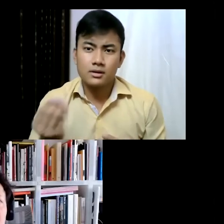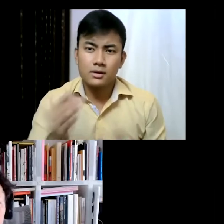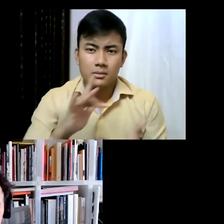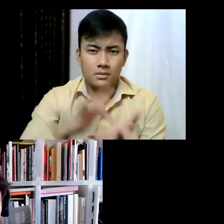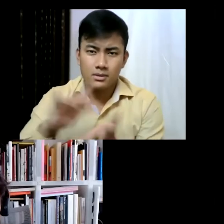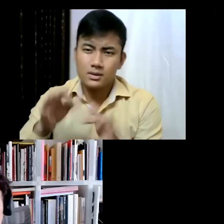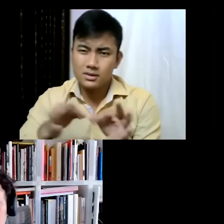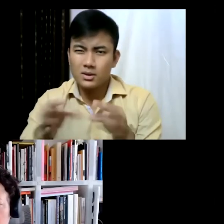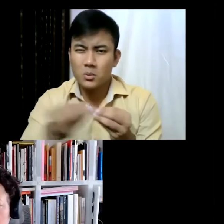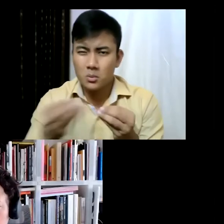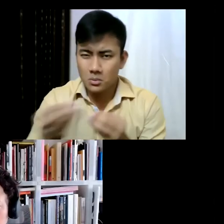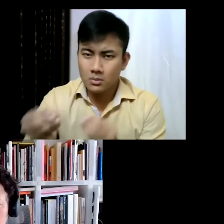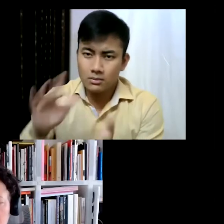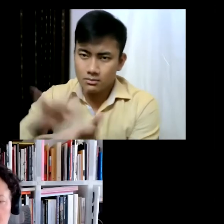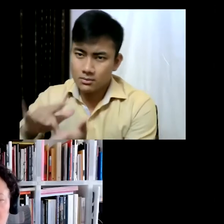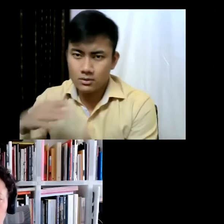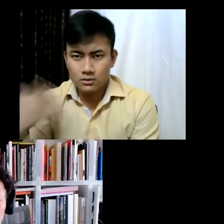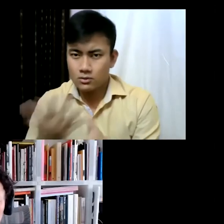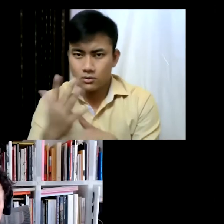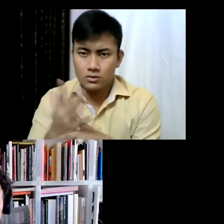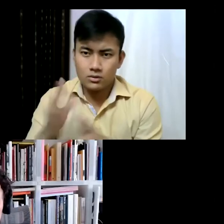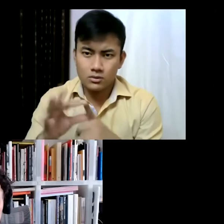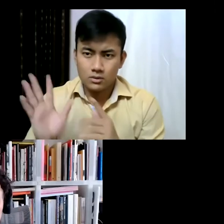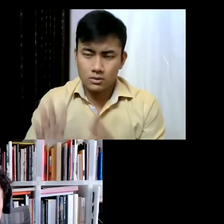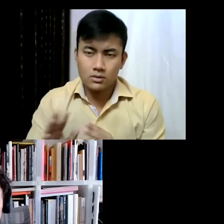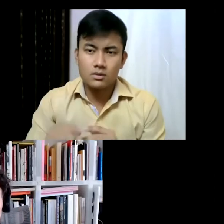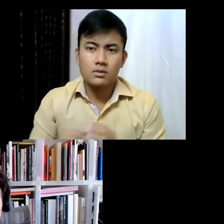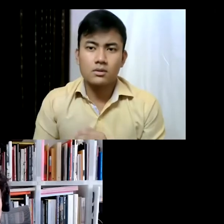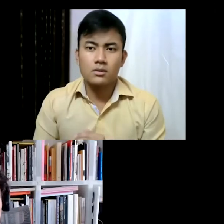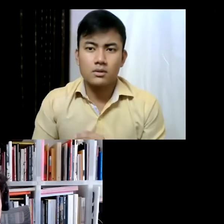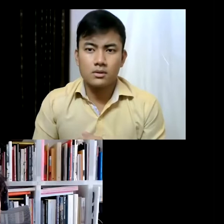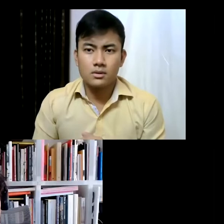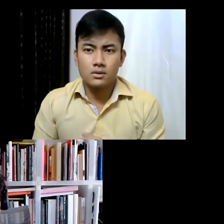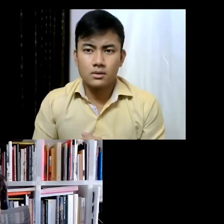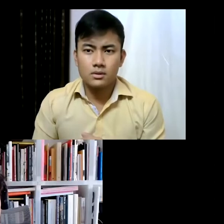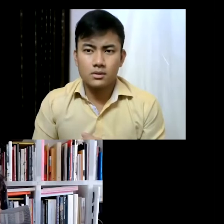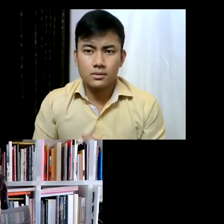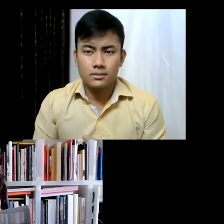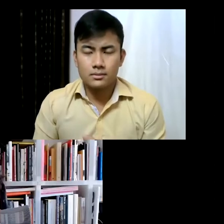and then some international artists... but it was a way to invite especially the local community to